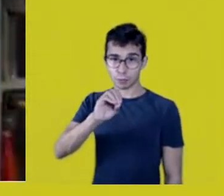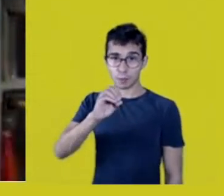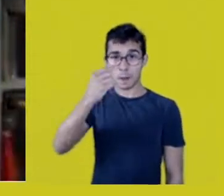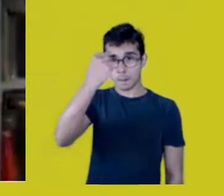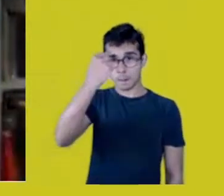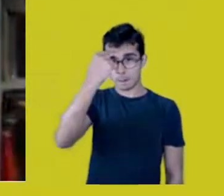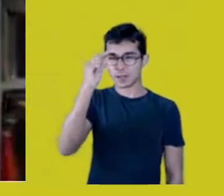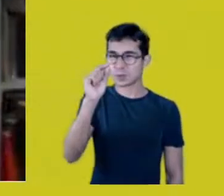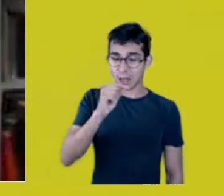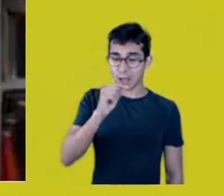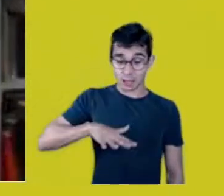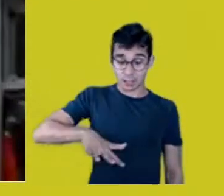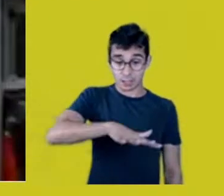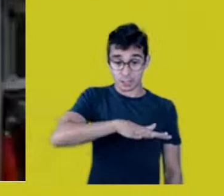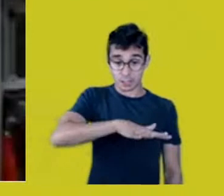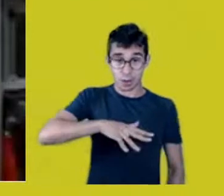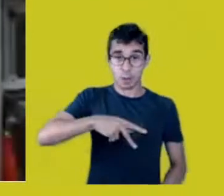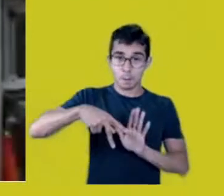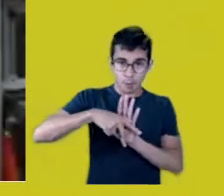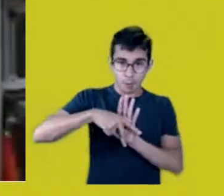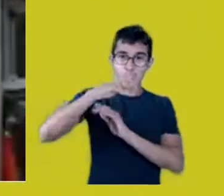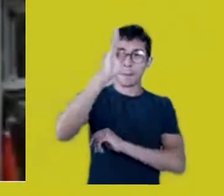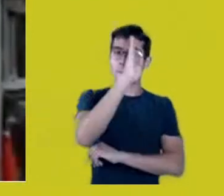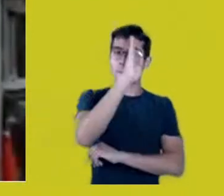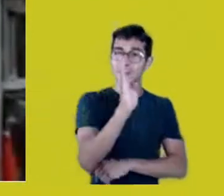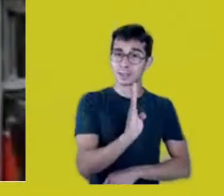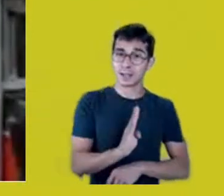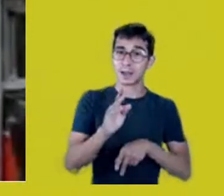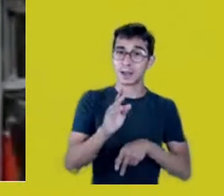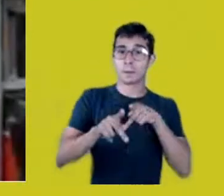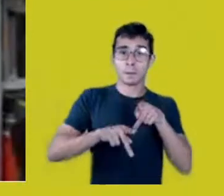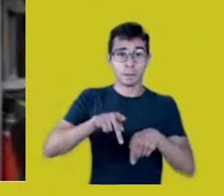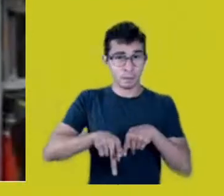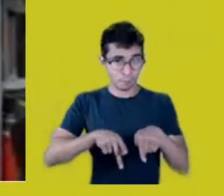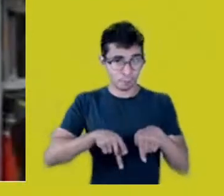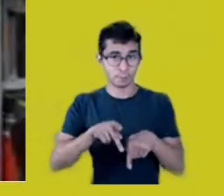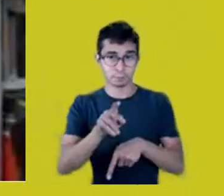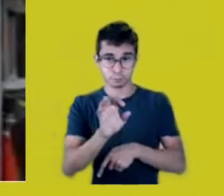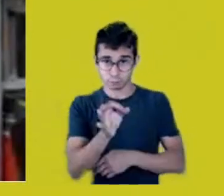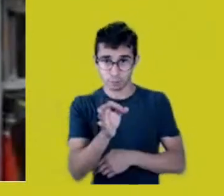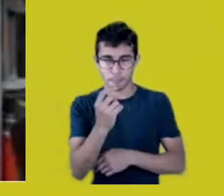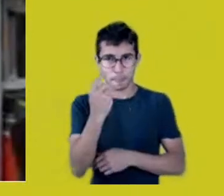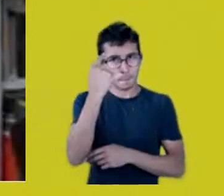occupying the same territory. What is this notion we have of territory?